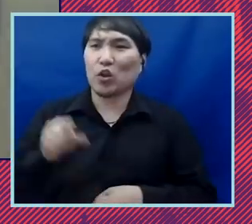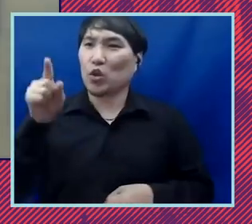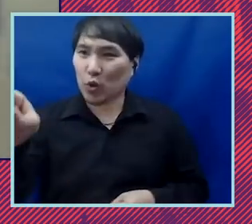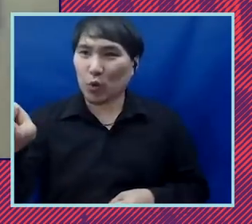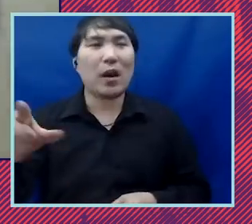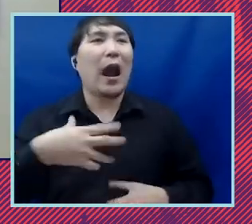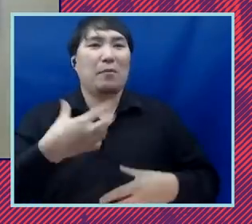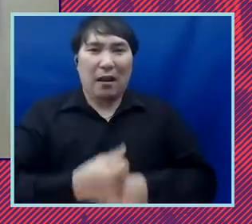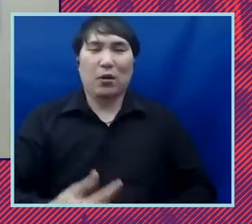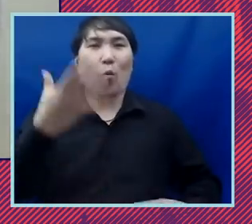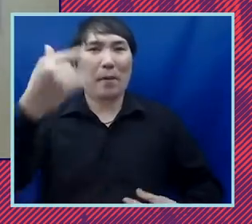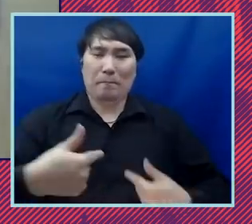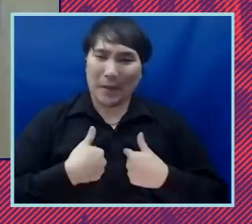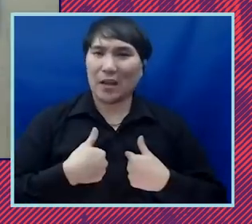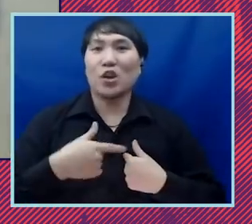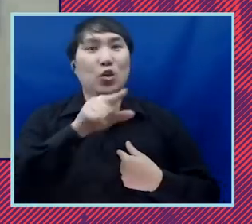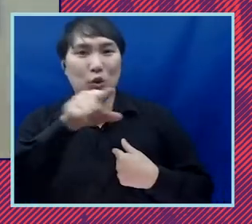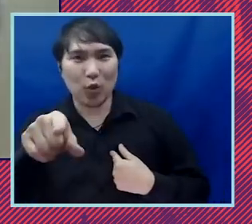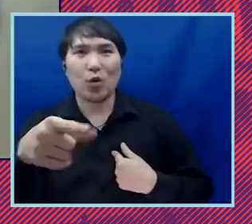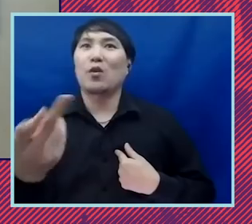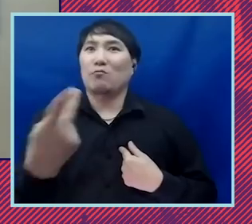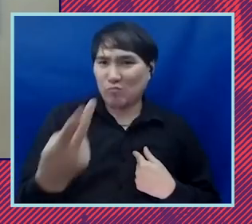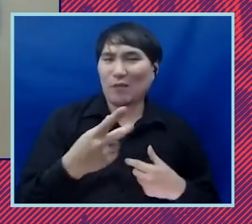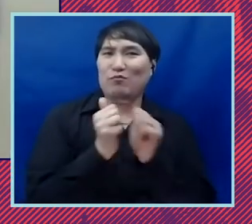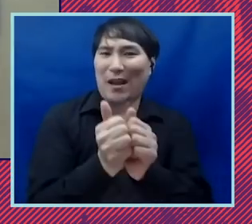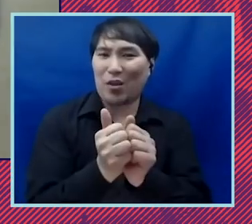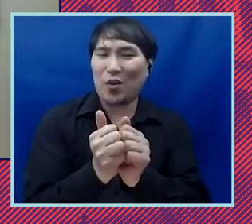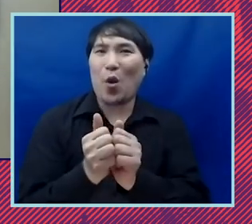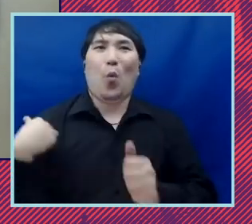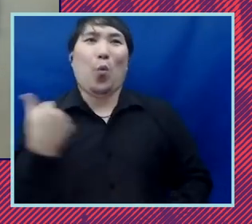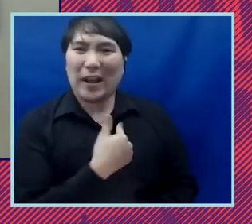because of you and us together we the people we can write these wrongs so